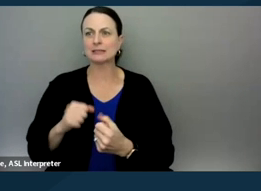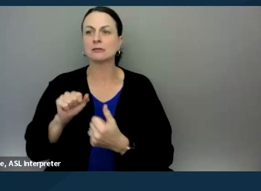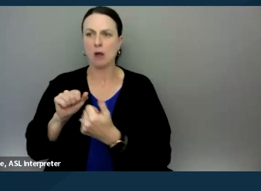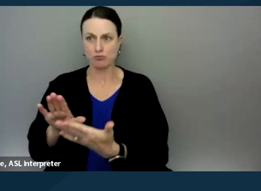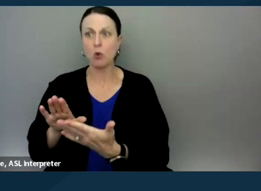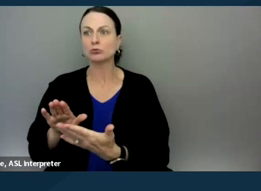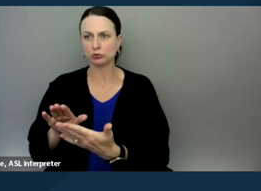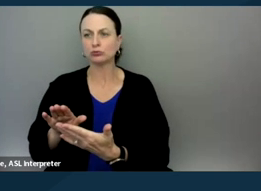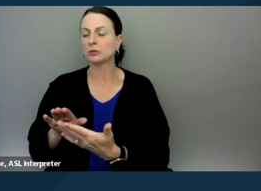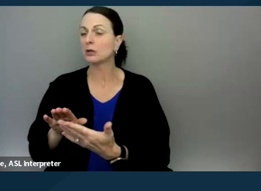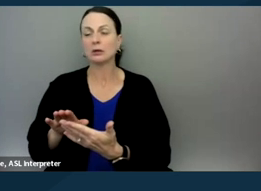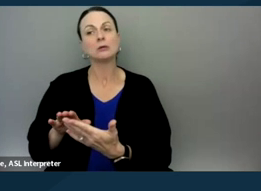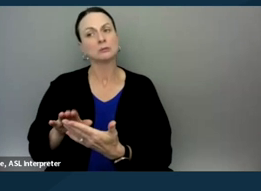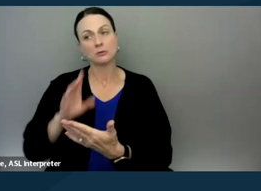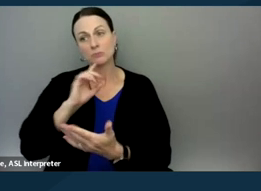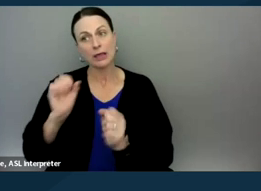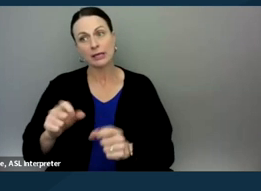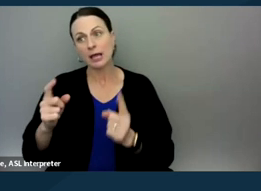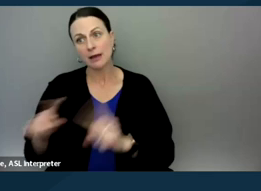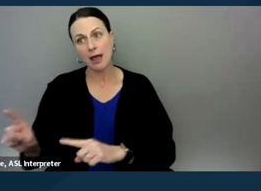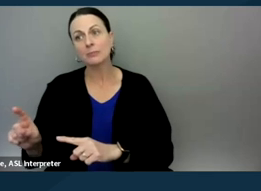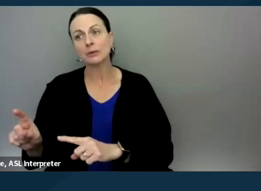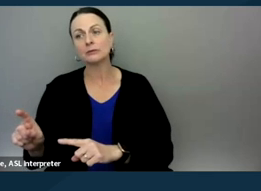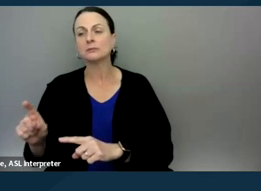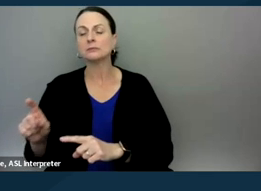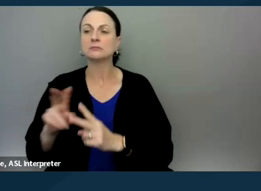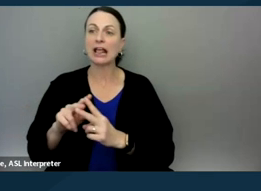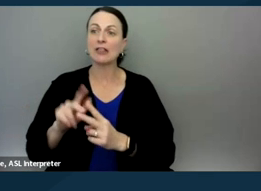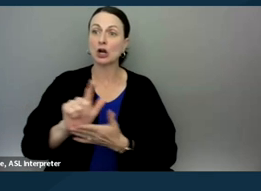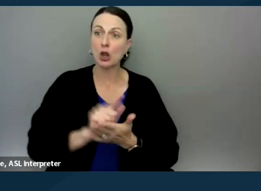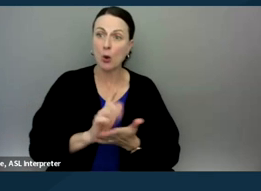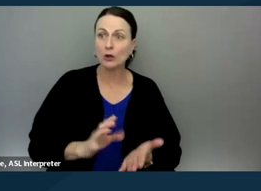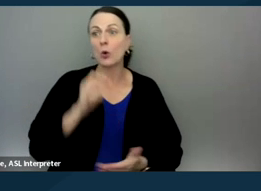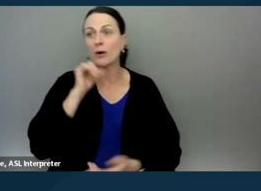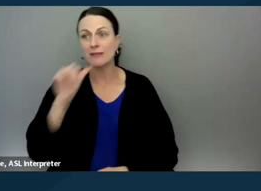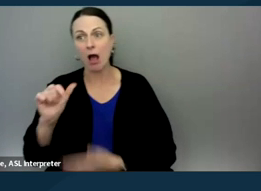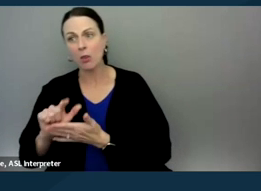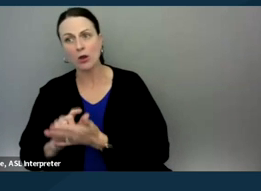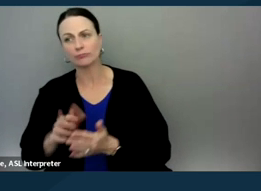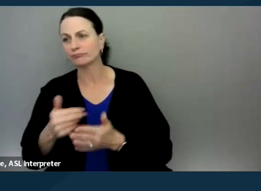that can really happen when either lawyers or non-lawyers help people fill out